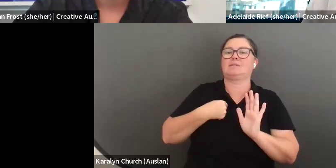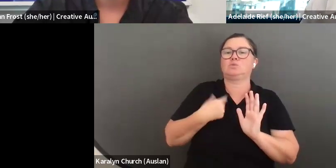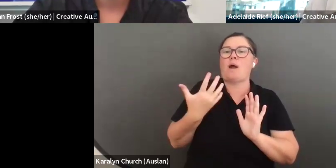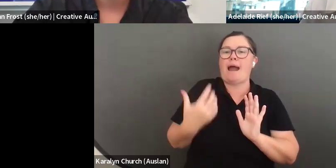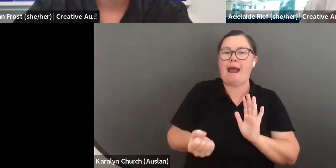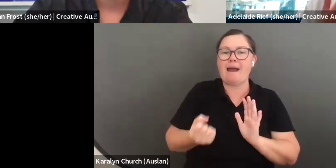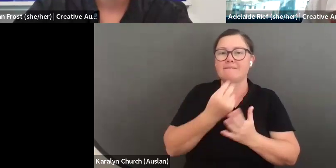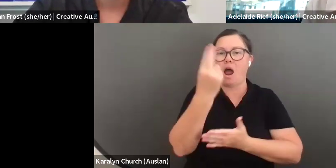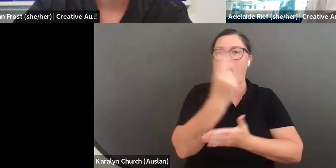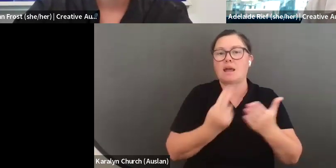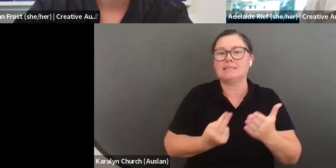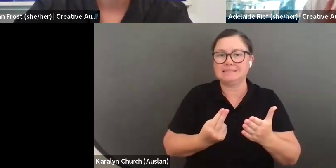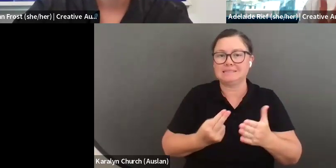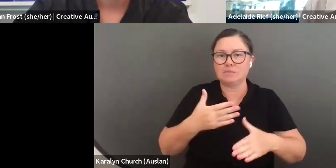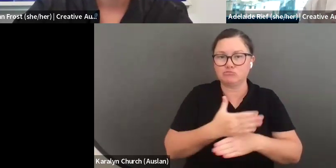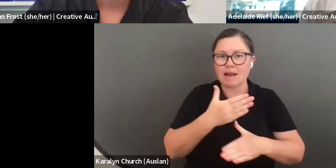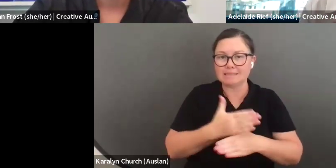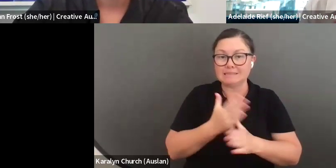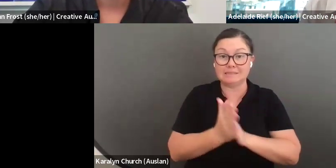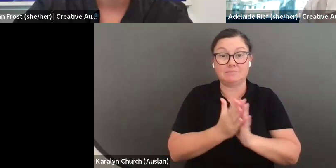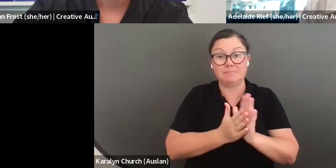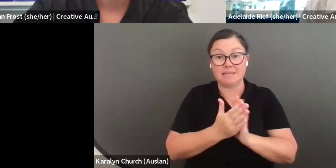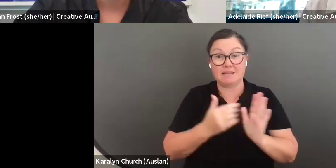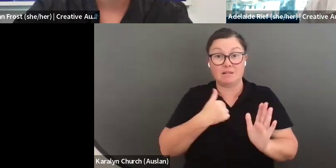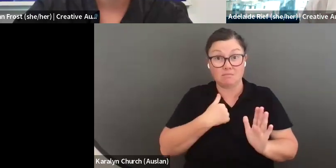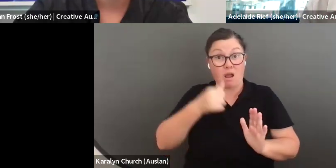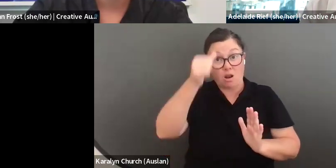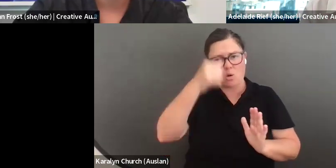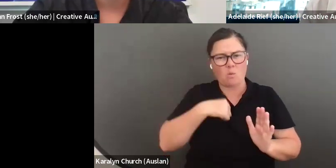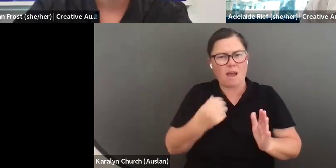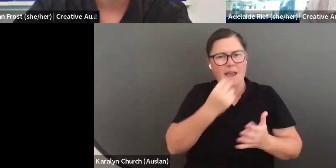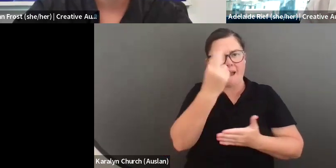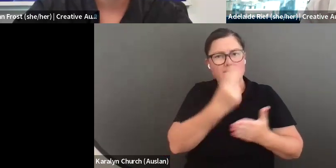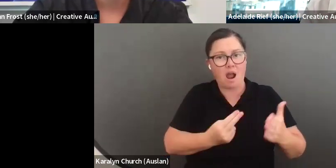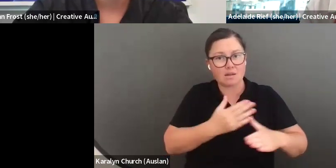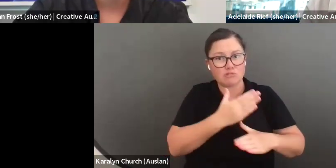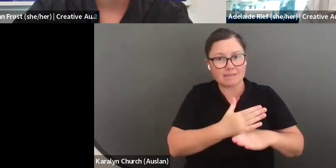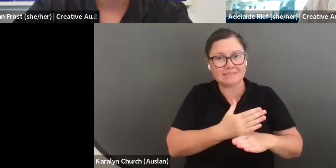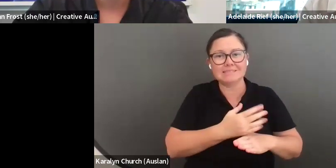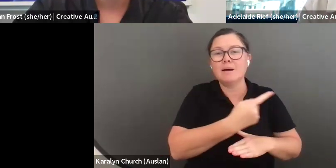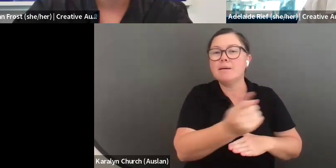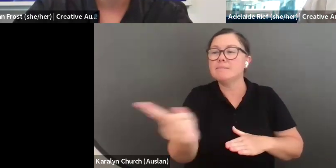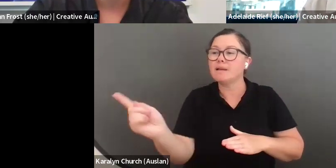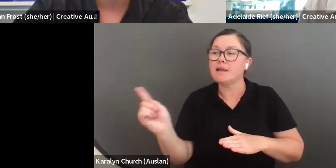have an existing practice, or creative practice, all you work with artists and creatives. And that you are